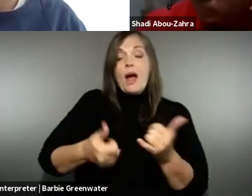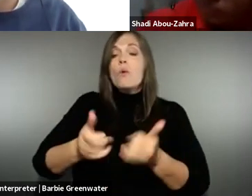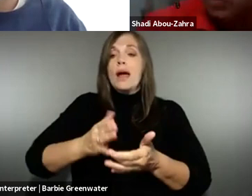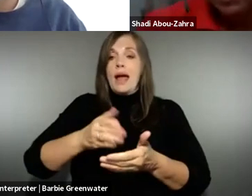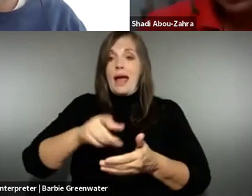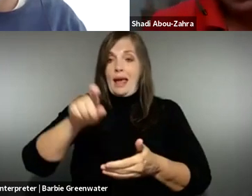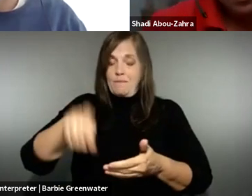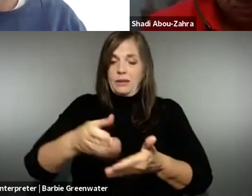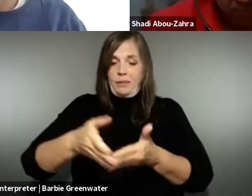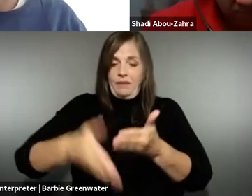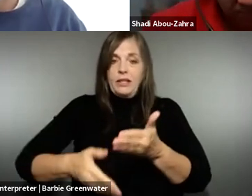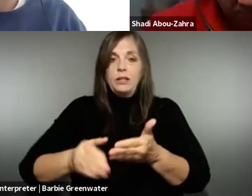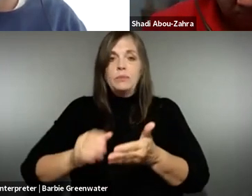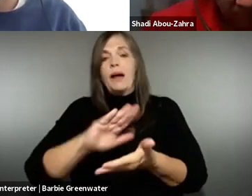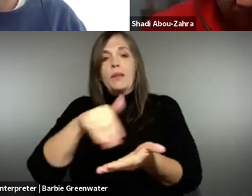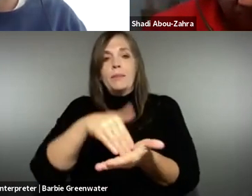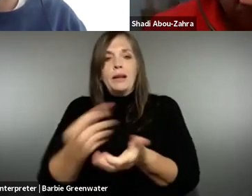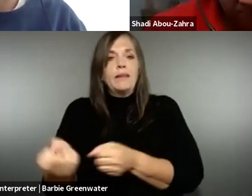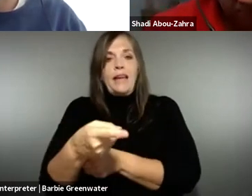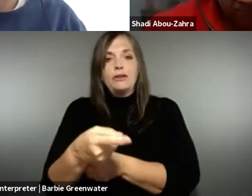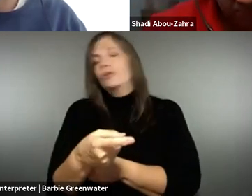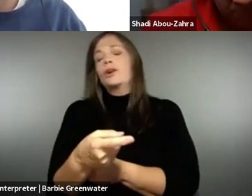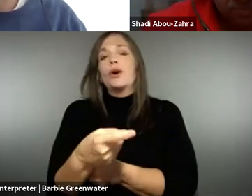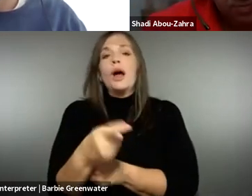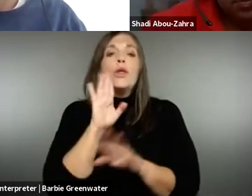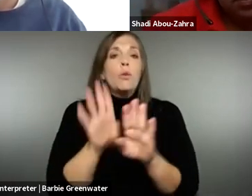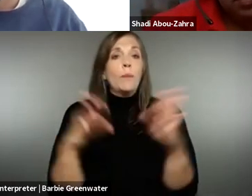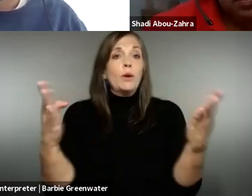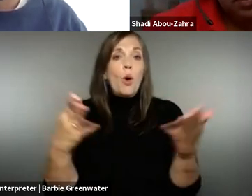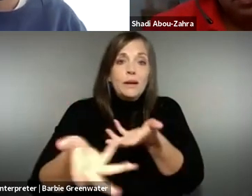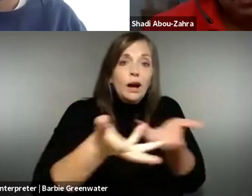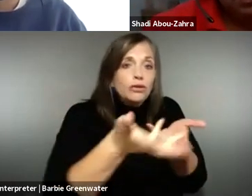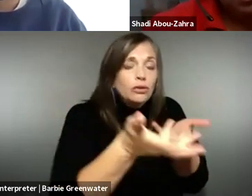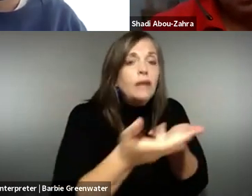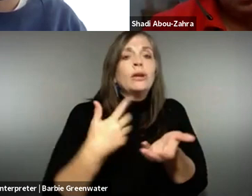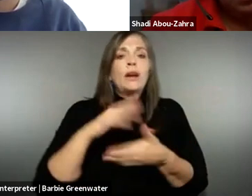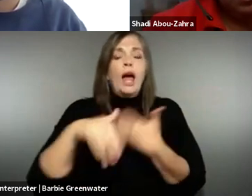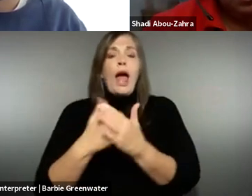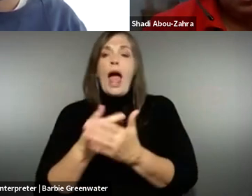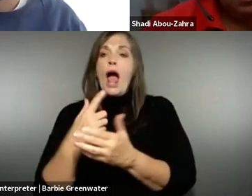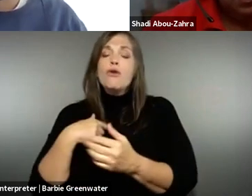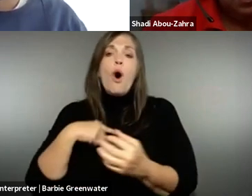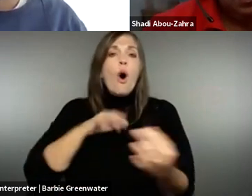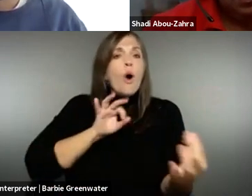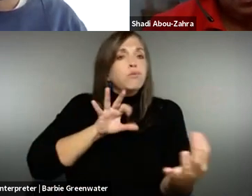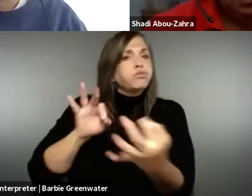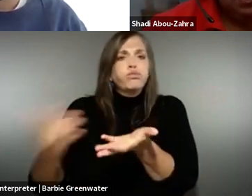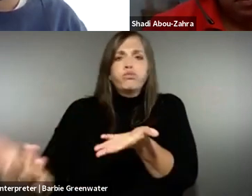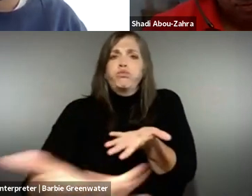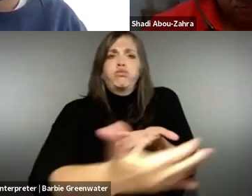We are reviewing that directive now. The review will have to be completed by mid next year. And there will be an open public consultation on